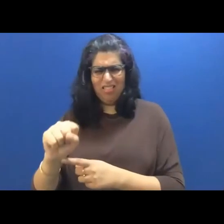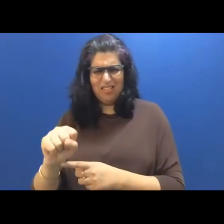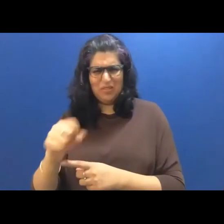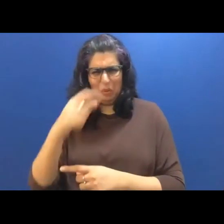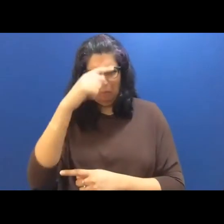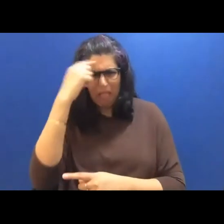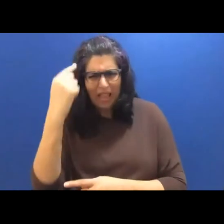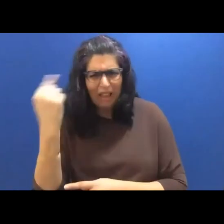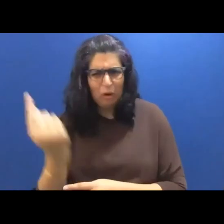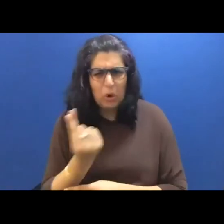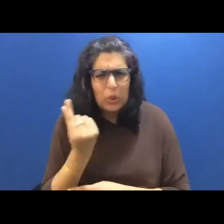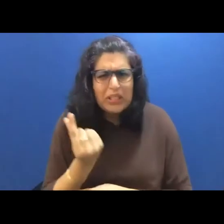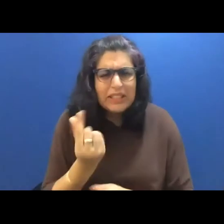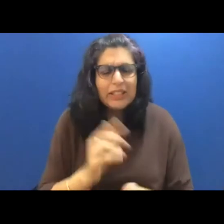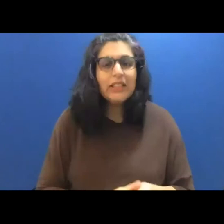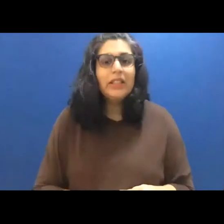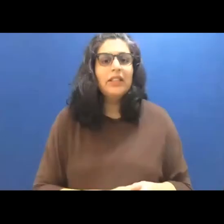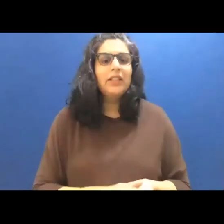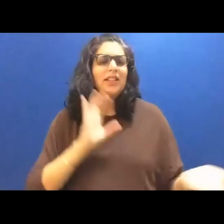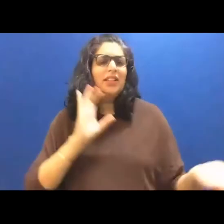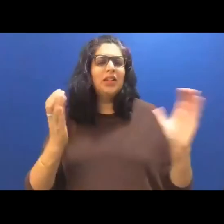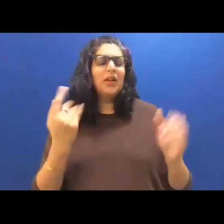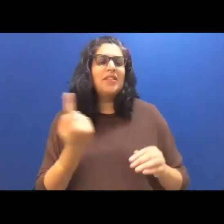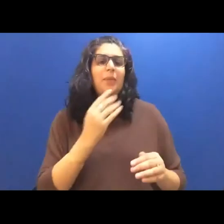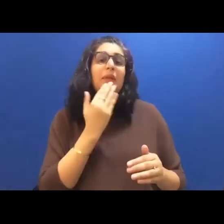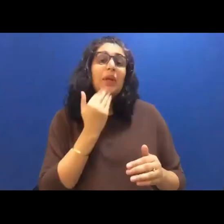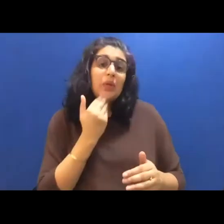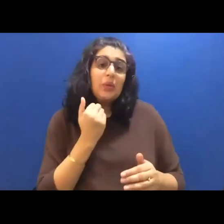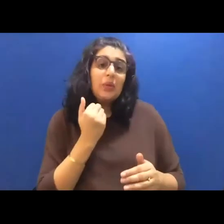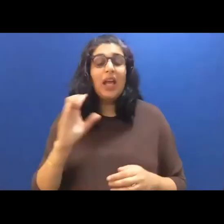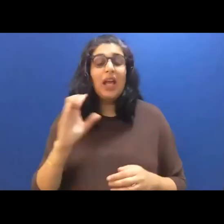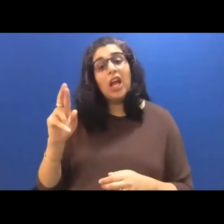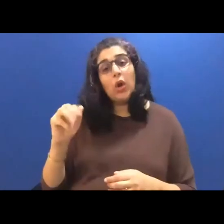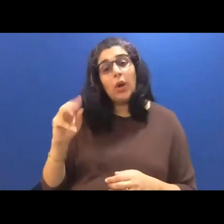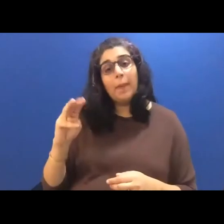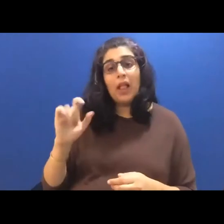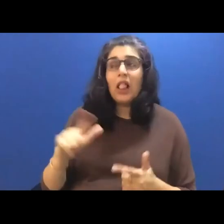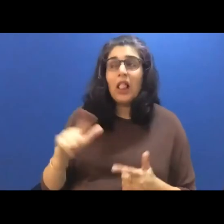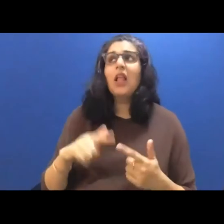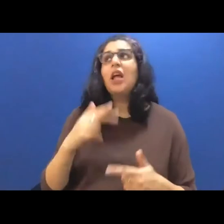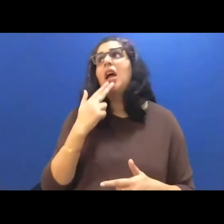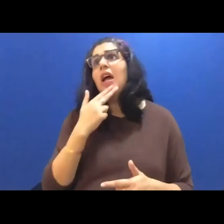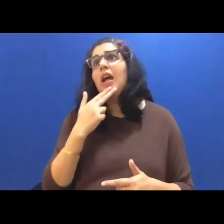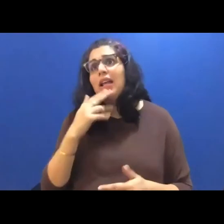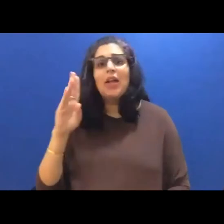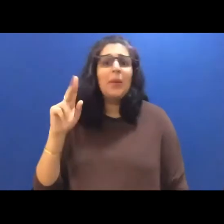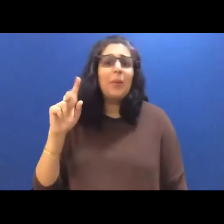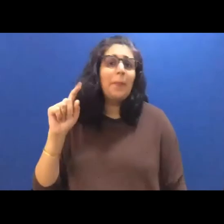They compared me to something sweet caramel honey, butterscotch, and after a while I felt